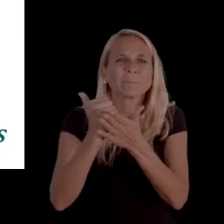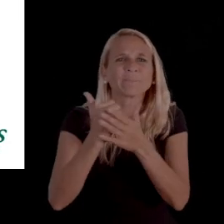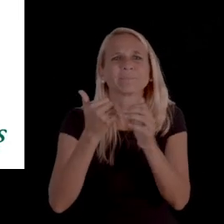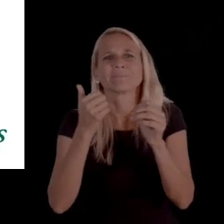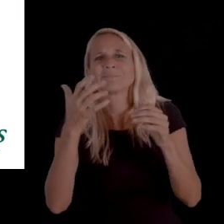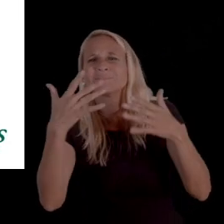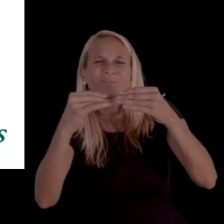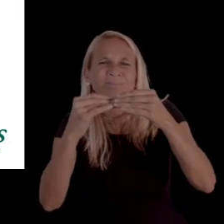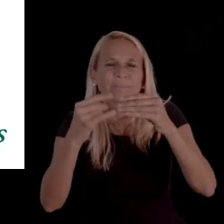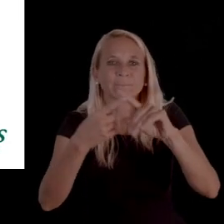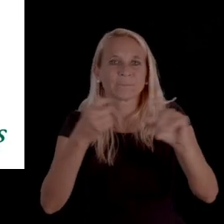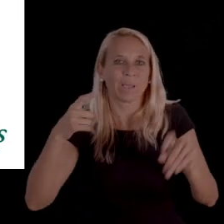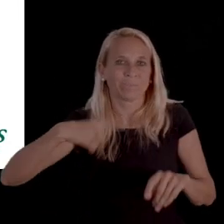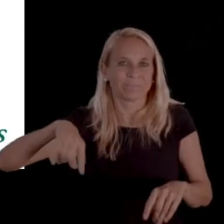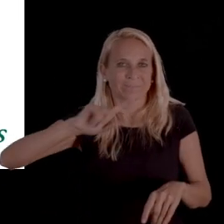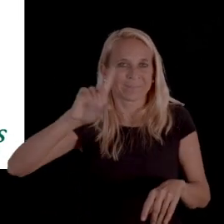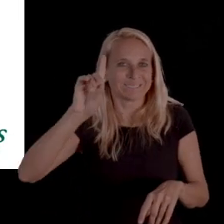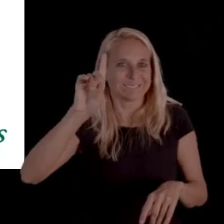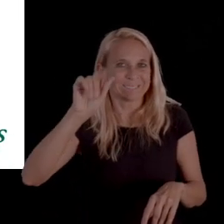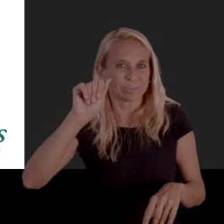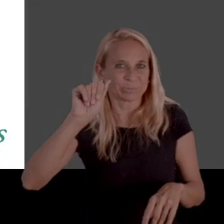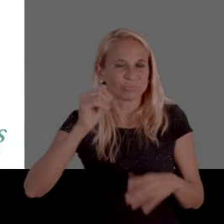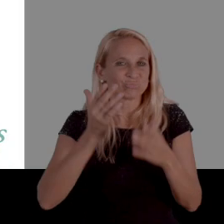from these organizations as well as Disability Rights Texas.